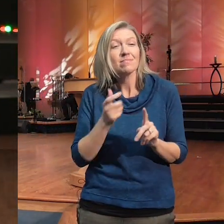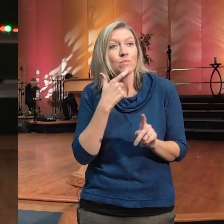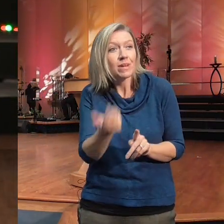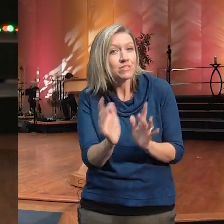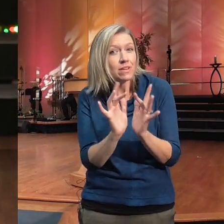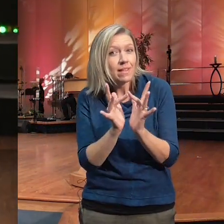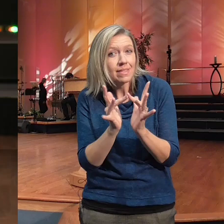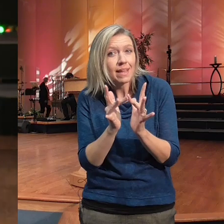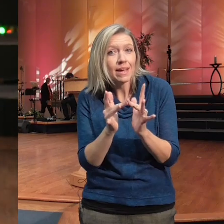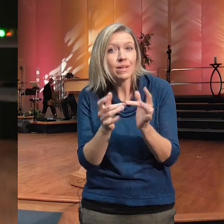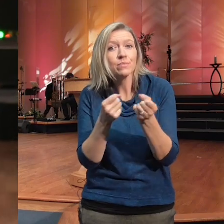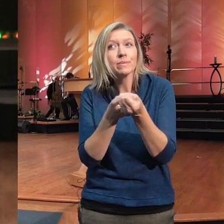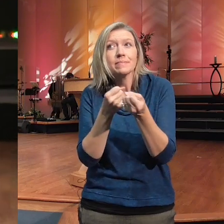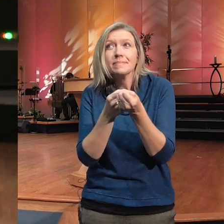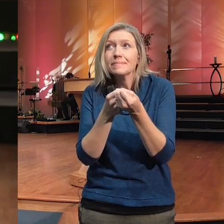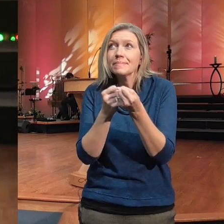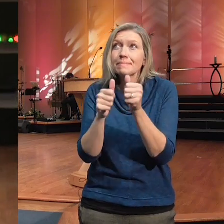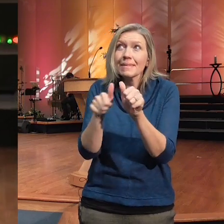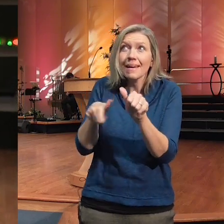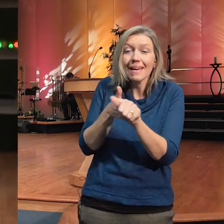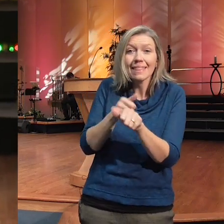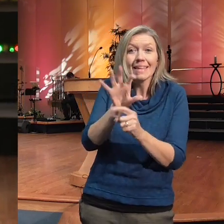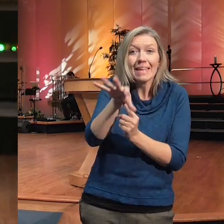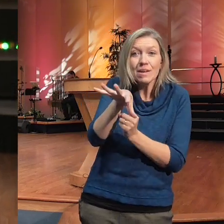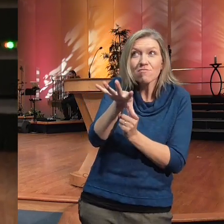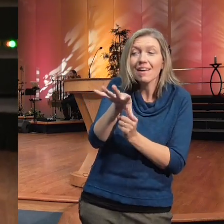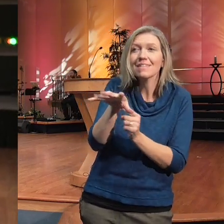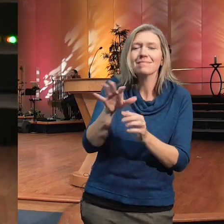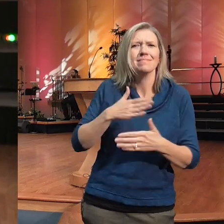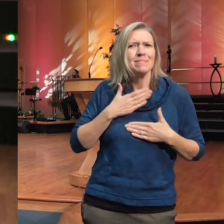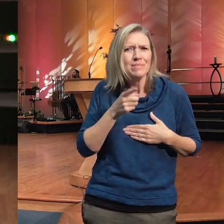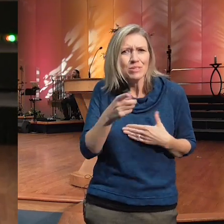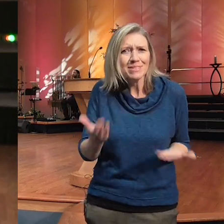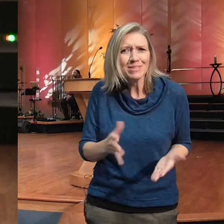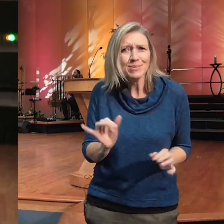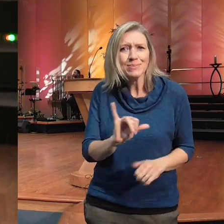camera back there we're so glad that you're here too who was with us Friday night for our great